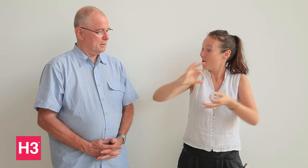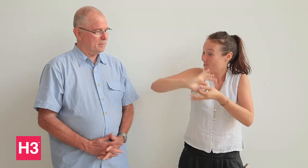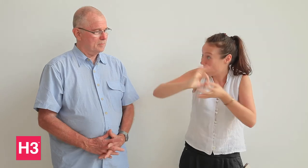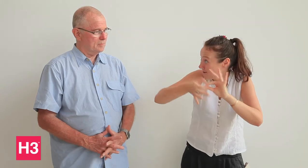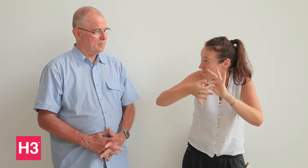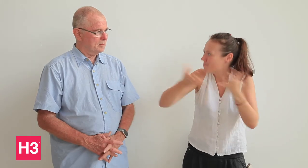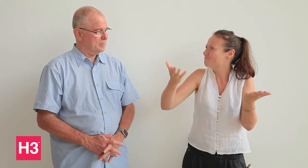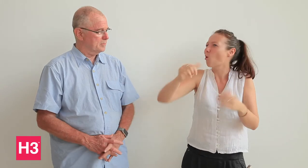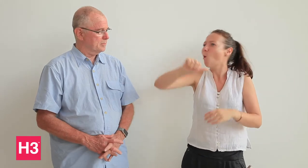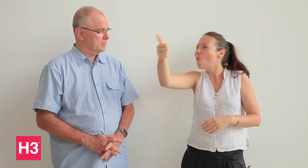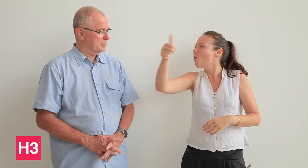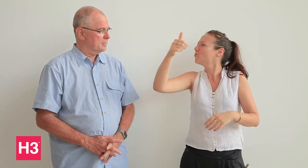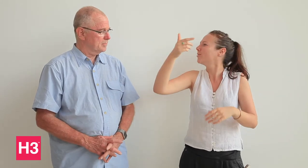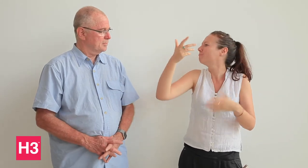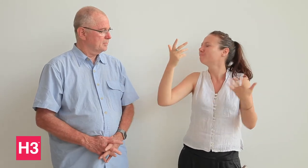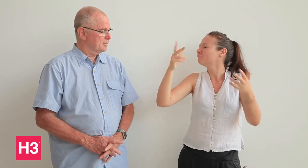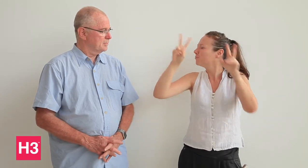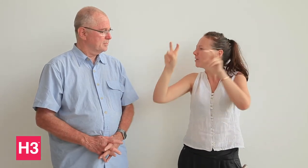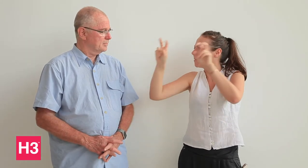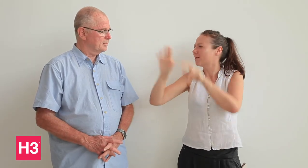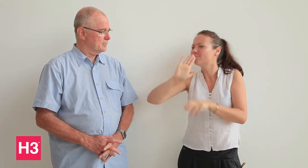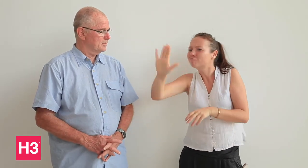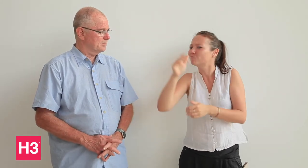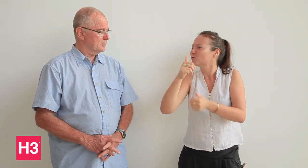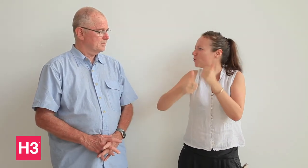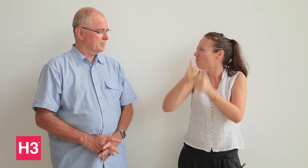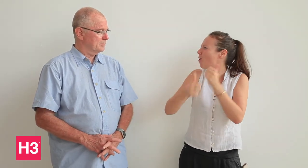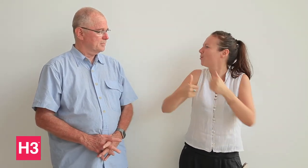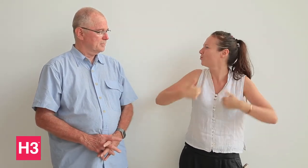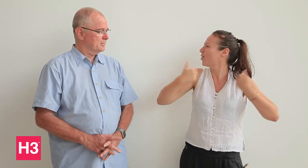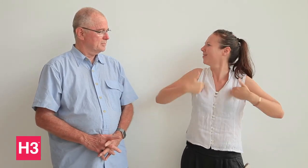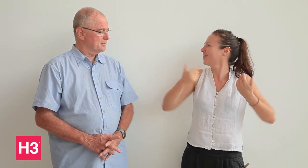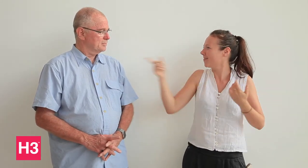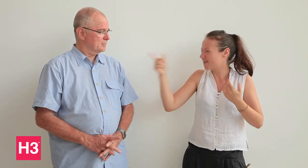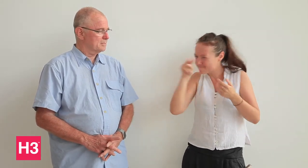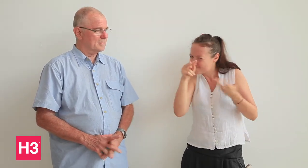join sports and Deaflympics?